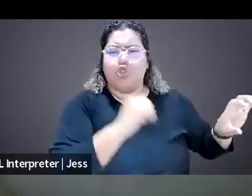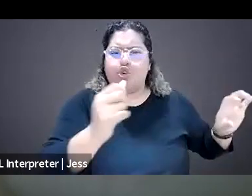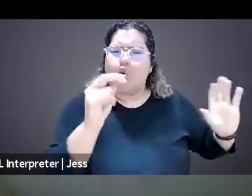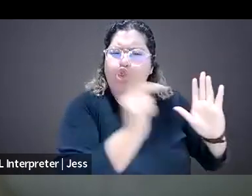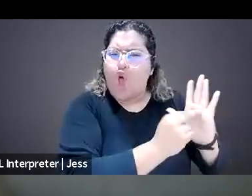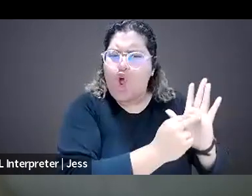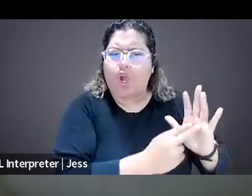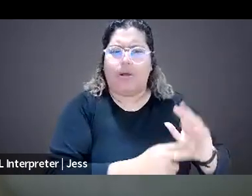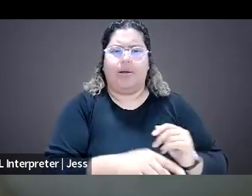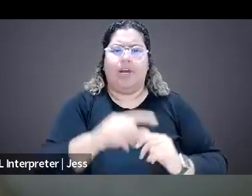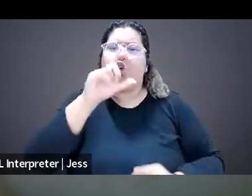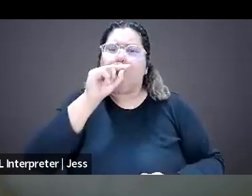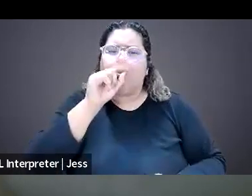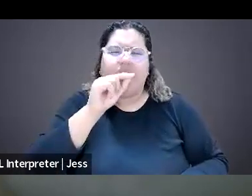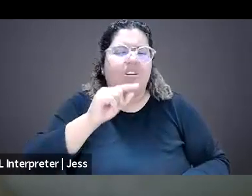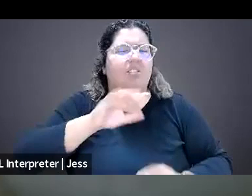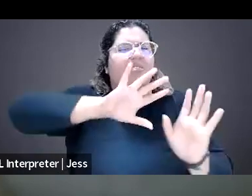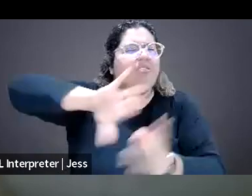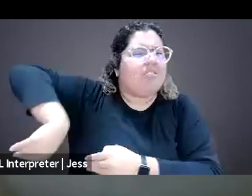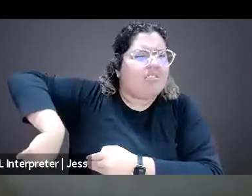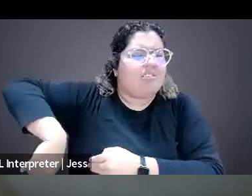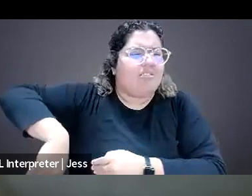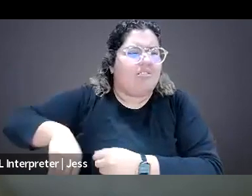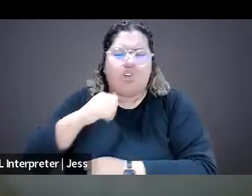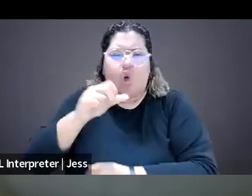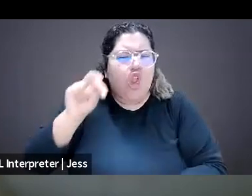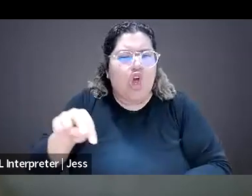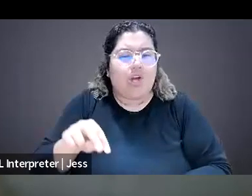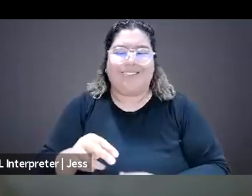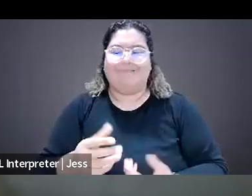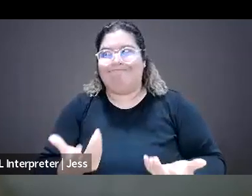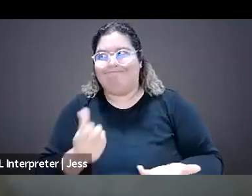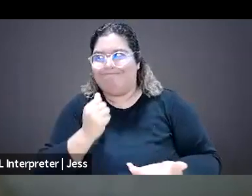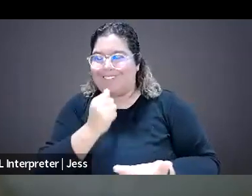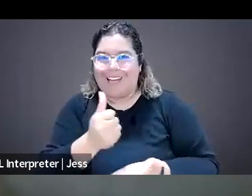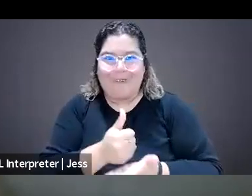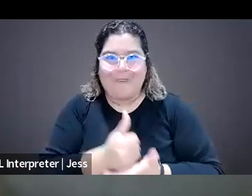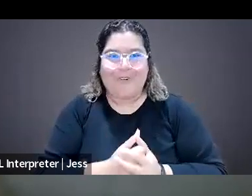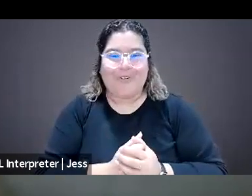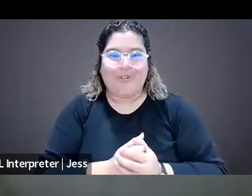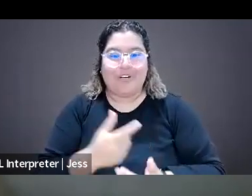and that's not useful advice but, so yeah, Jeje, I'd love to start with you and sort of hear